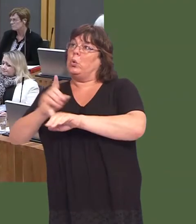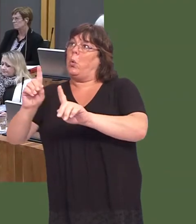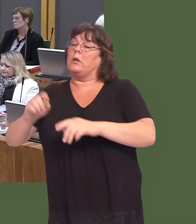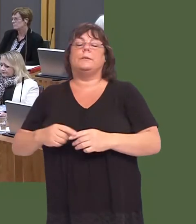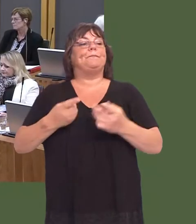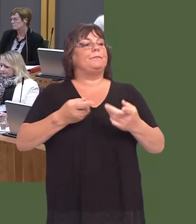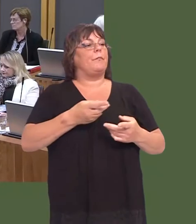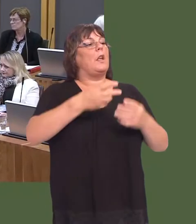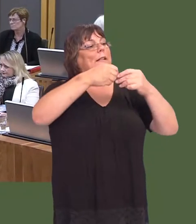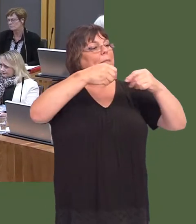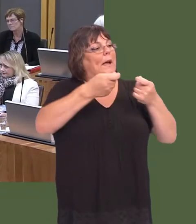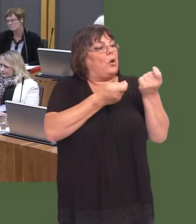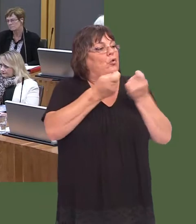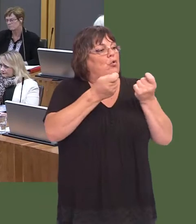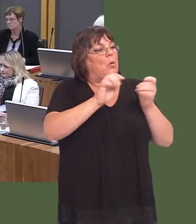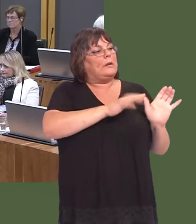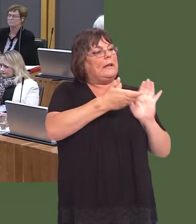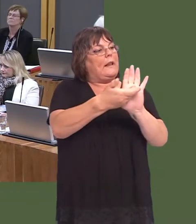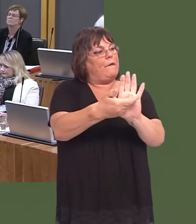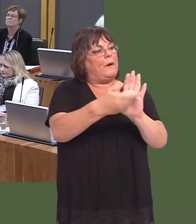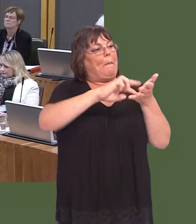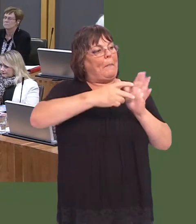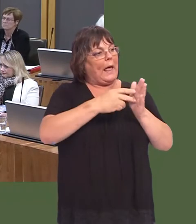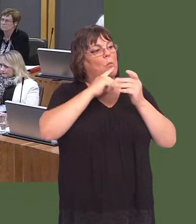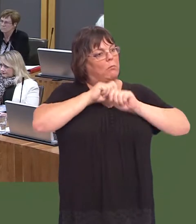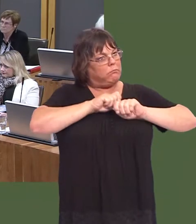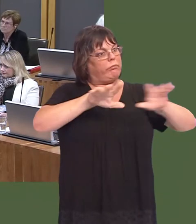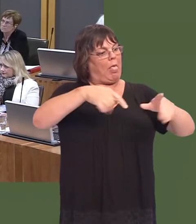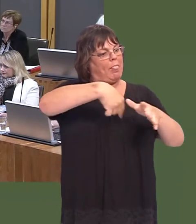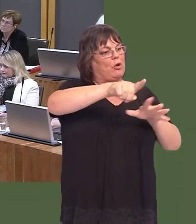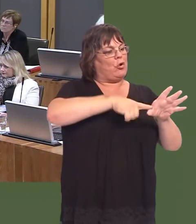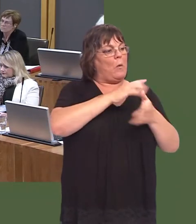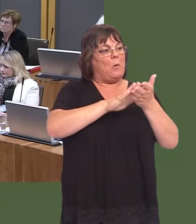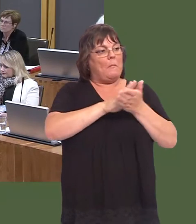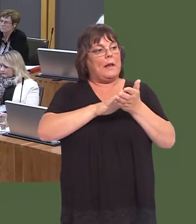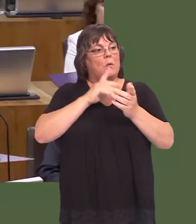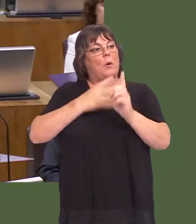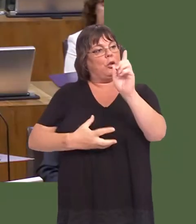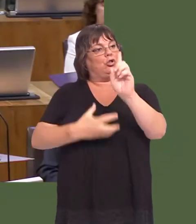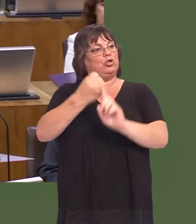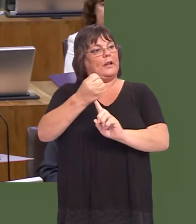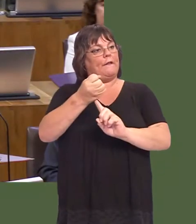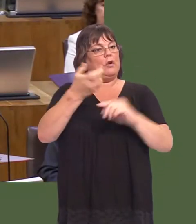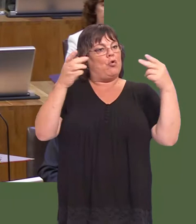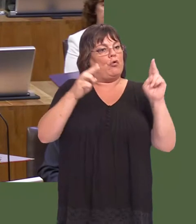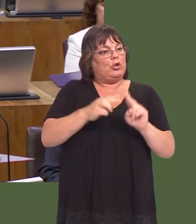Carwyn Jones: Well, the tobacco control delivery plan will be published later this year. Thatíll ensure that action remains targeted to achieve our goal of reducing adult smoking